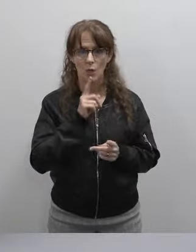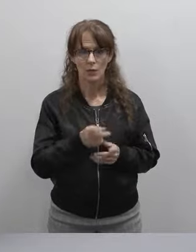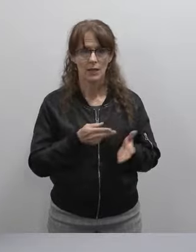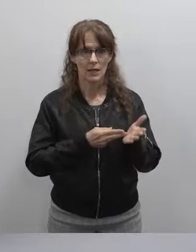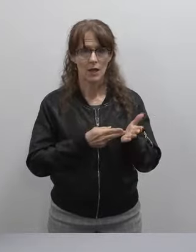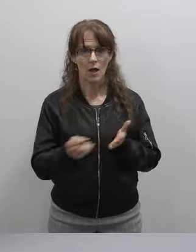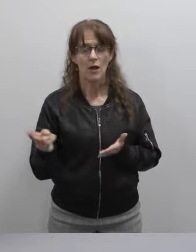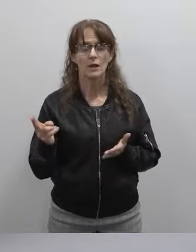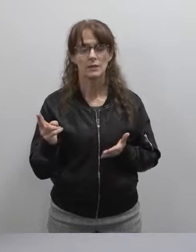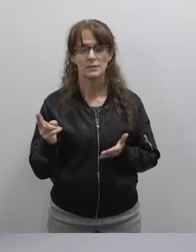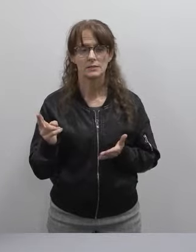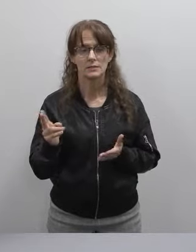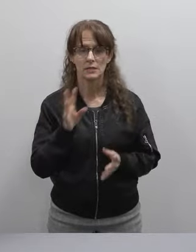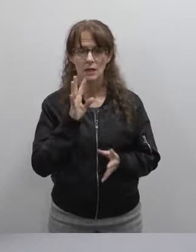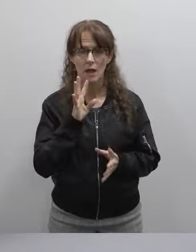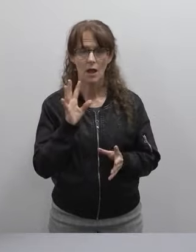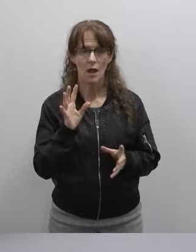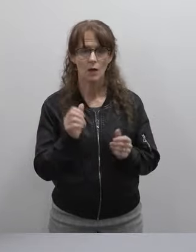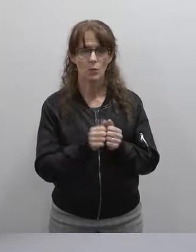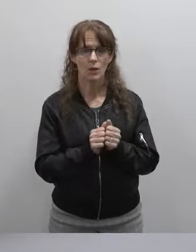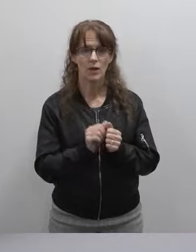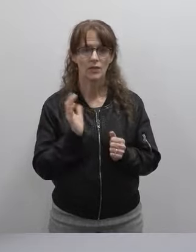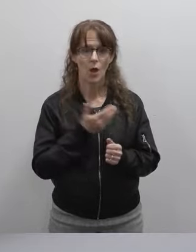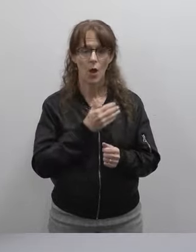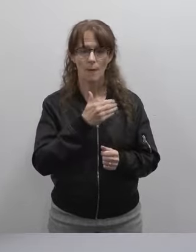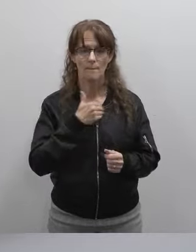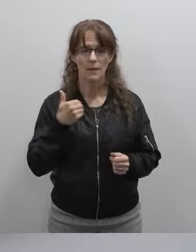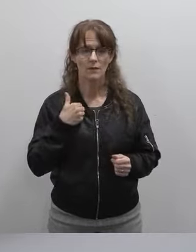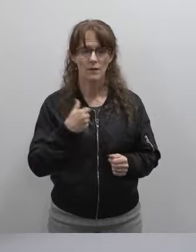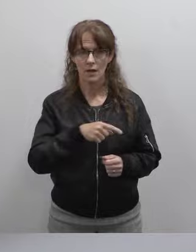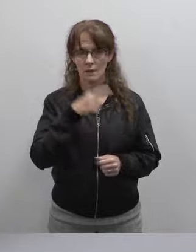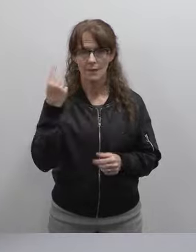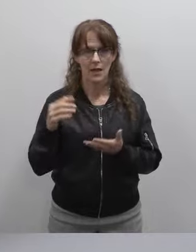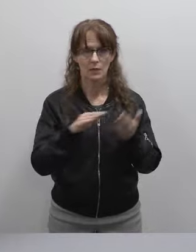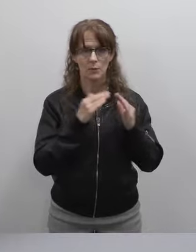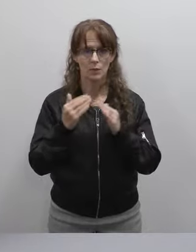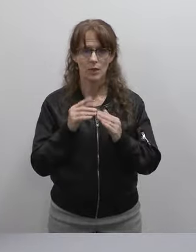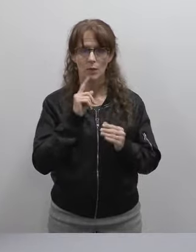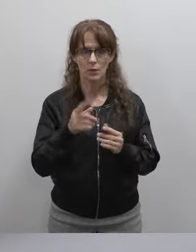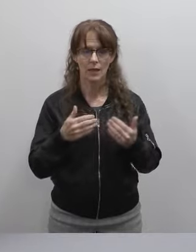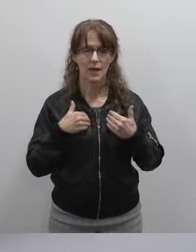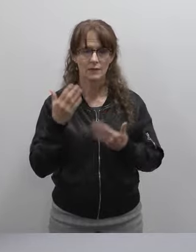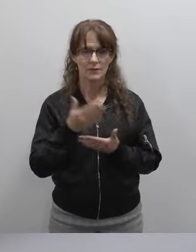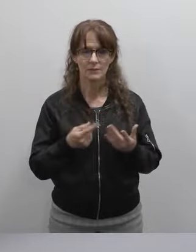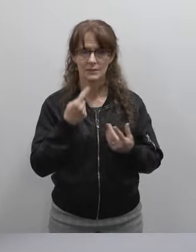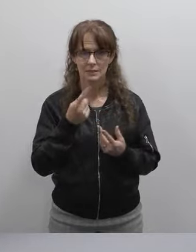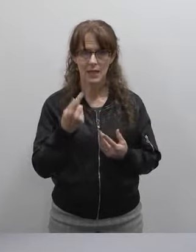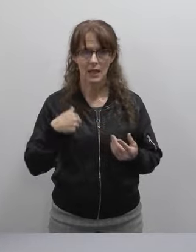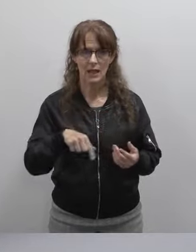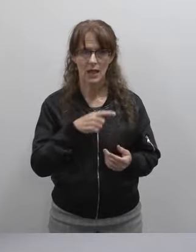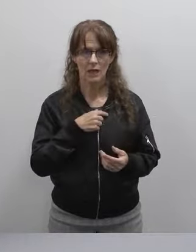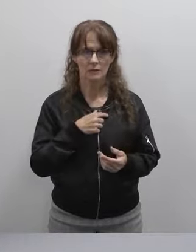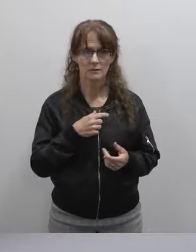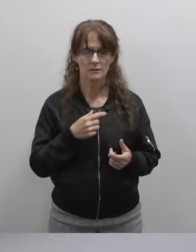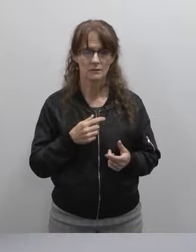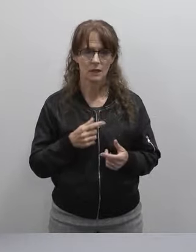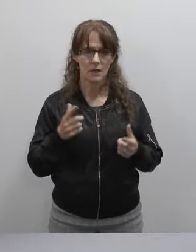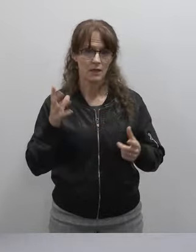and talk with our members from our black community that really have something to tell us about the lived experience that's different